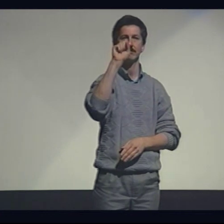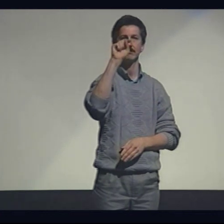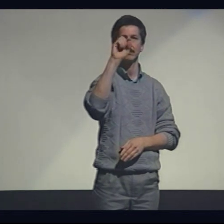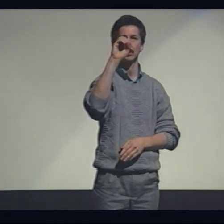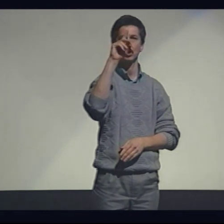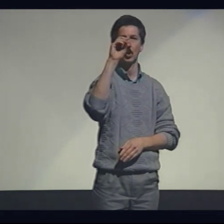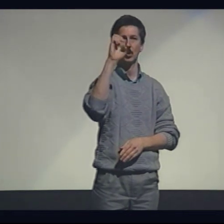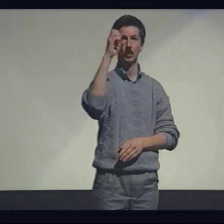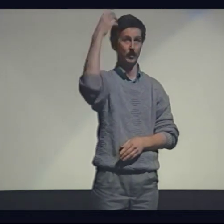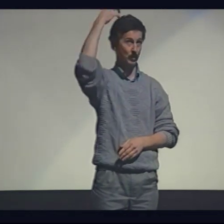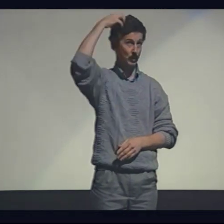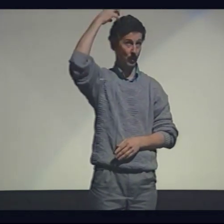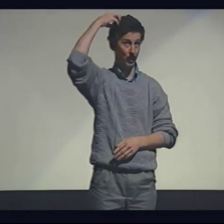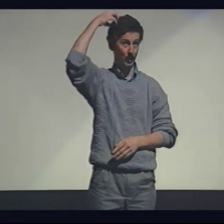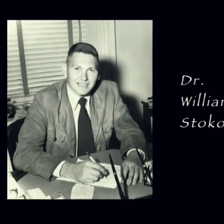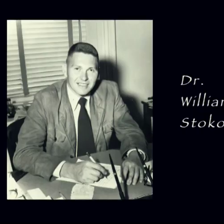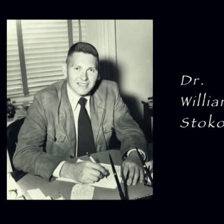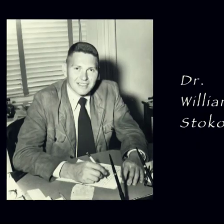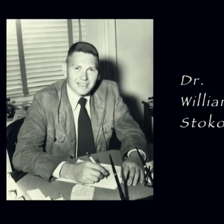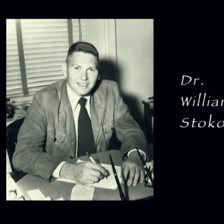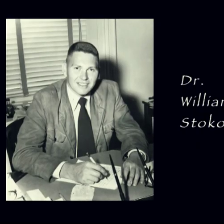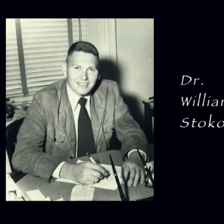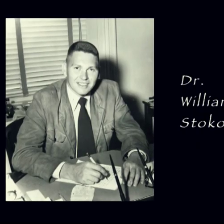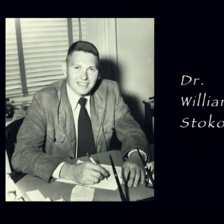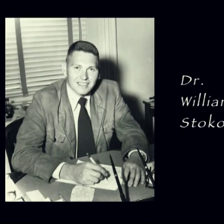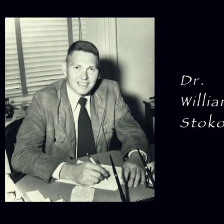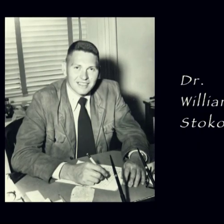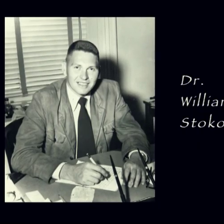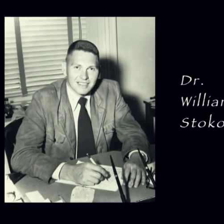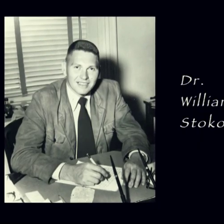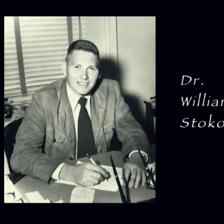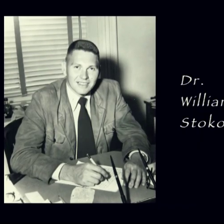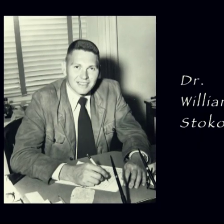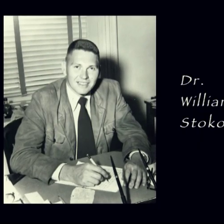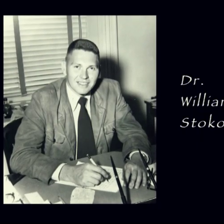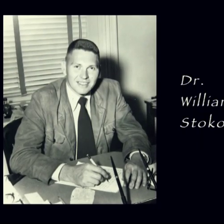Well, in 1960 a hearing linguist named William Stokoe,